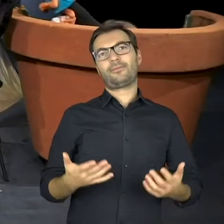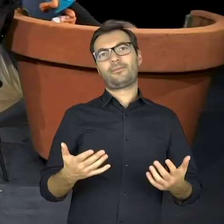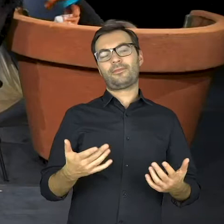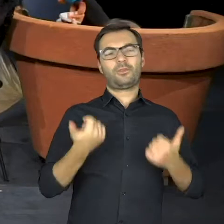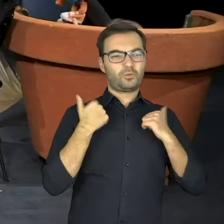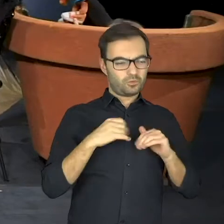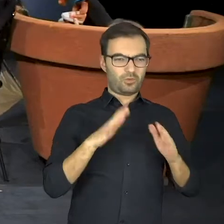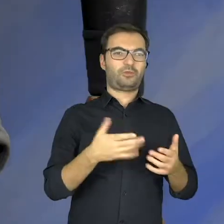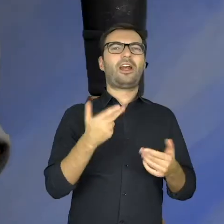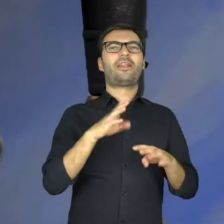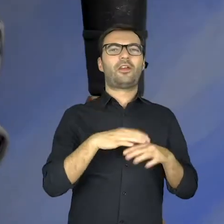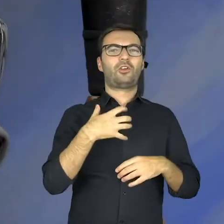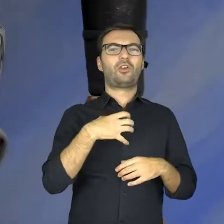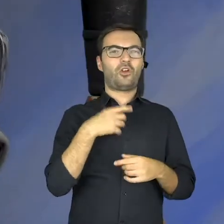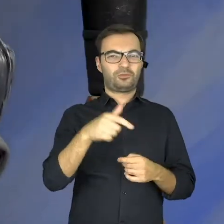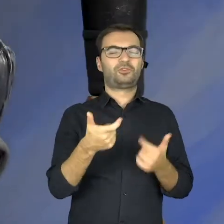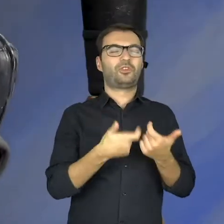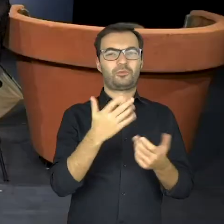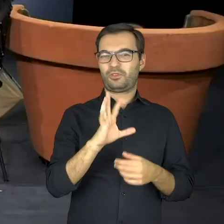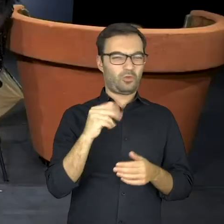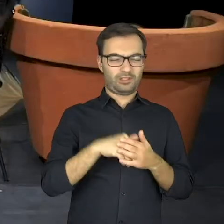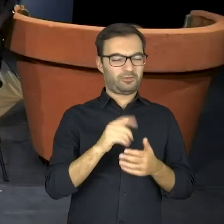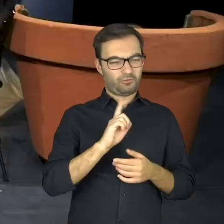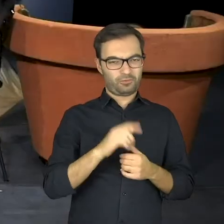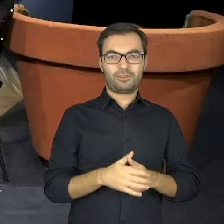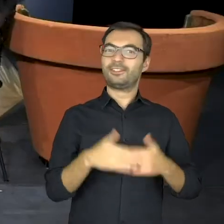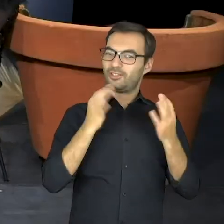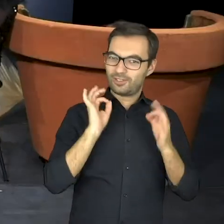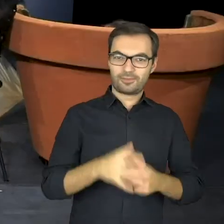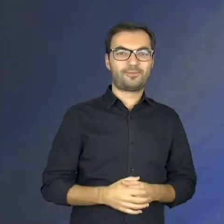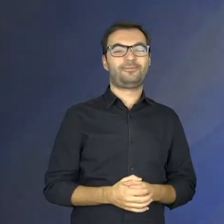Meanie! Calm down! Is this how you treat our guest? Good evening.